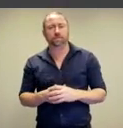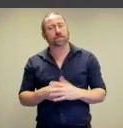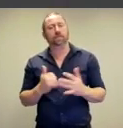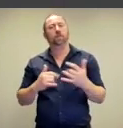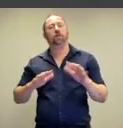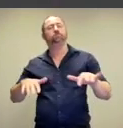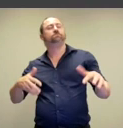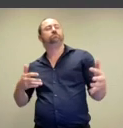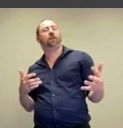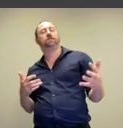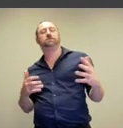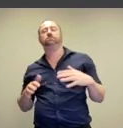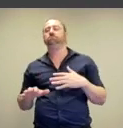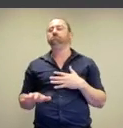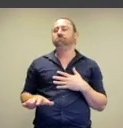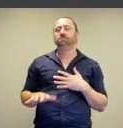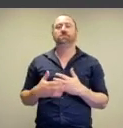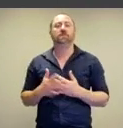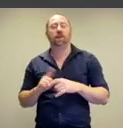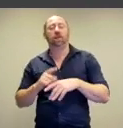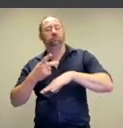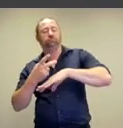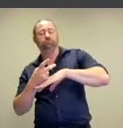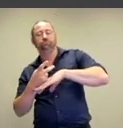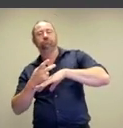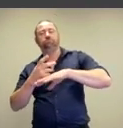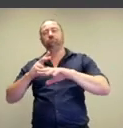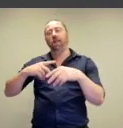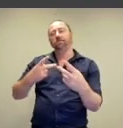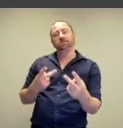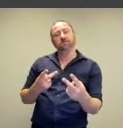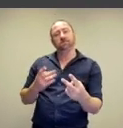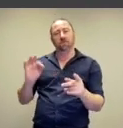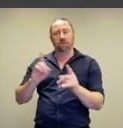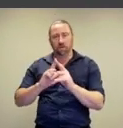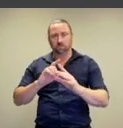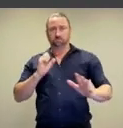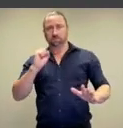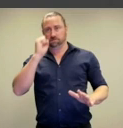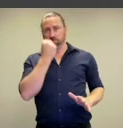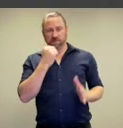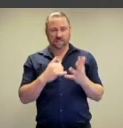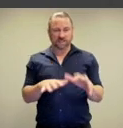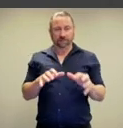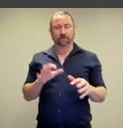They're all in quite languid poses,